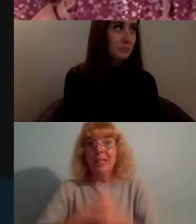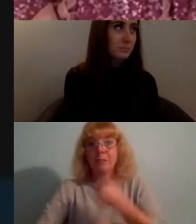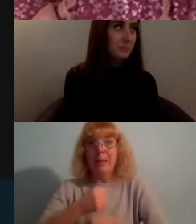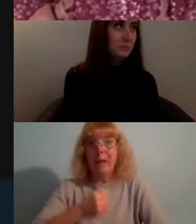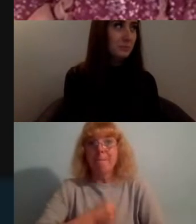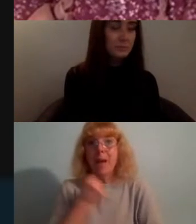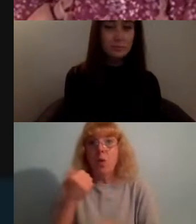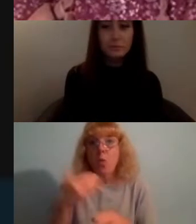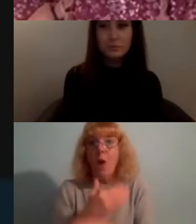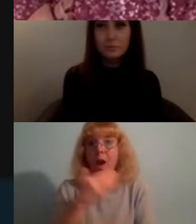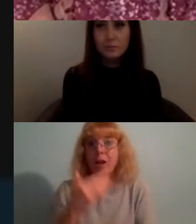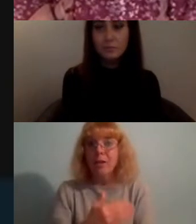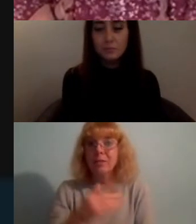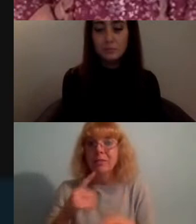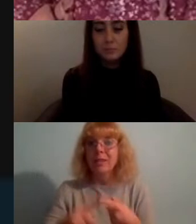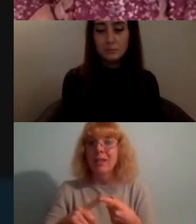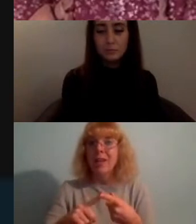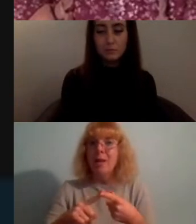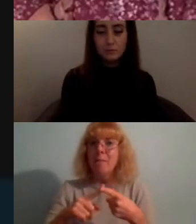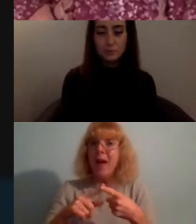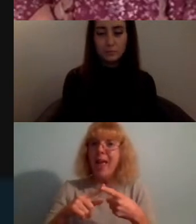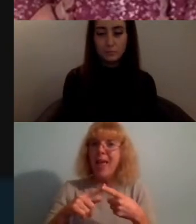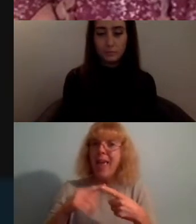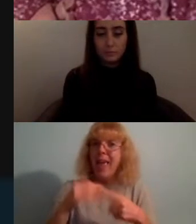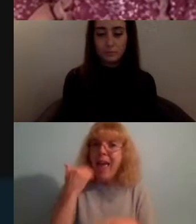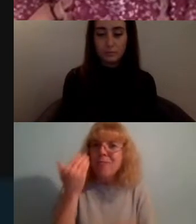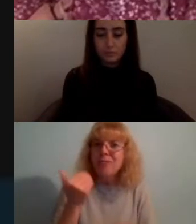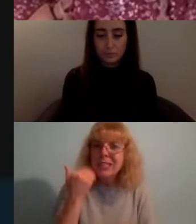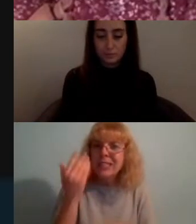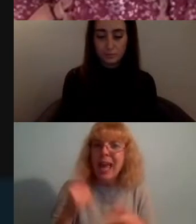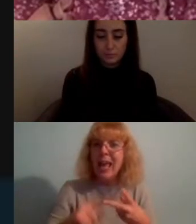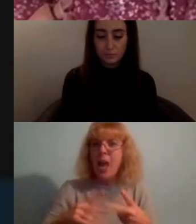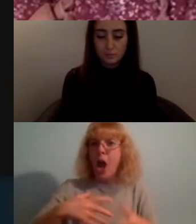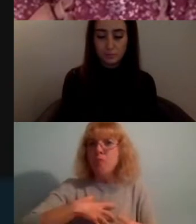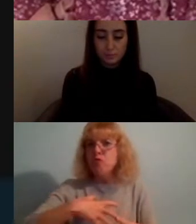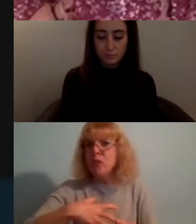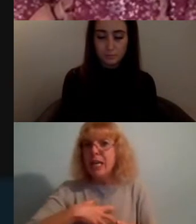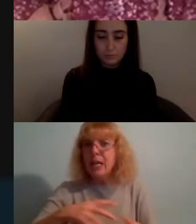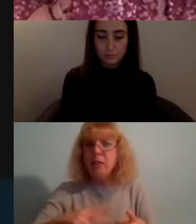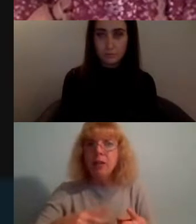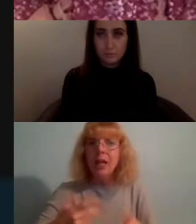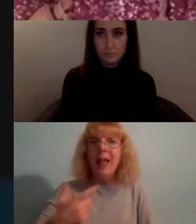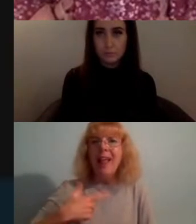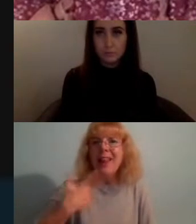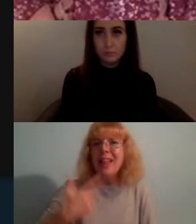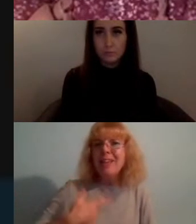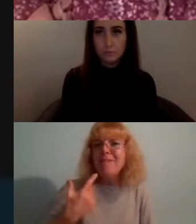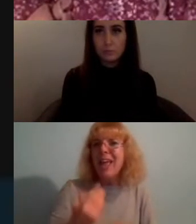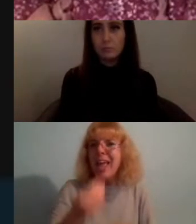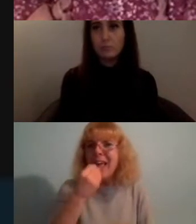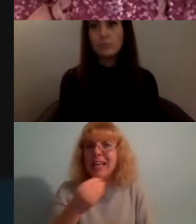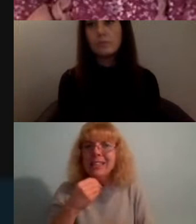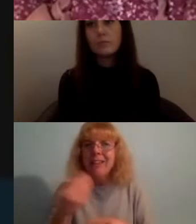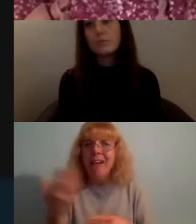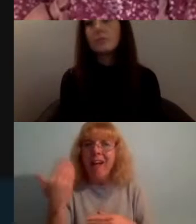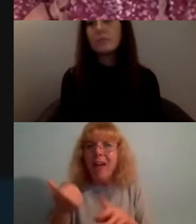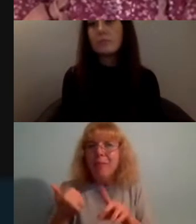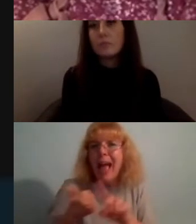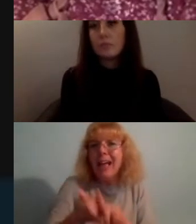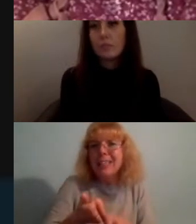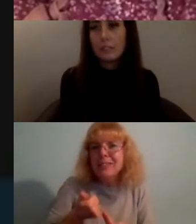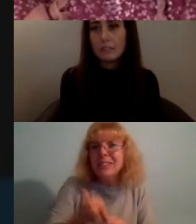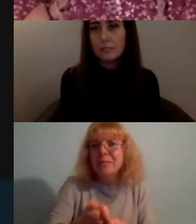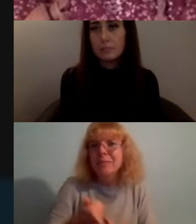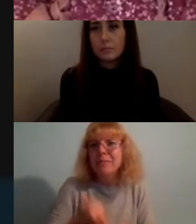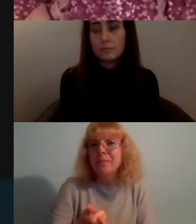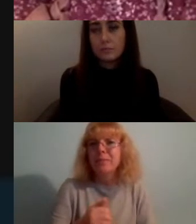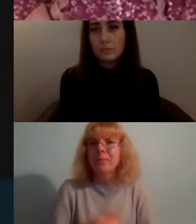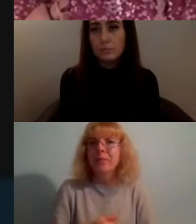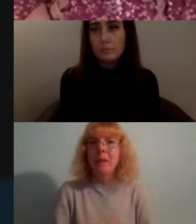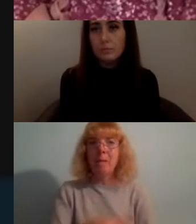my you know every day I breathe, live, eat, sleep climate activism and you know in part because of